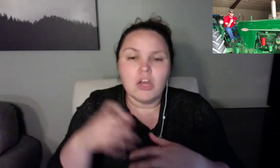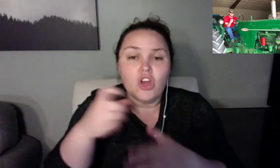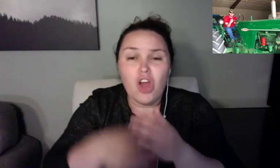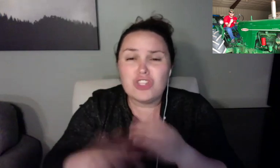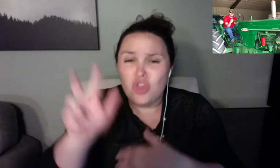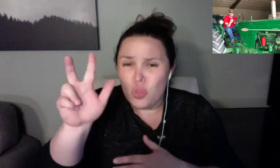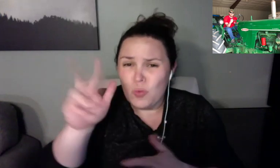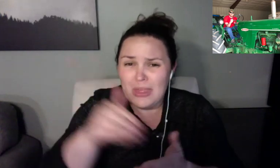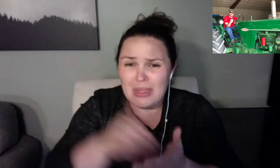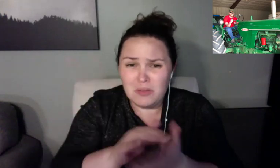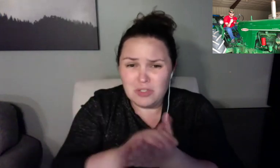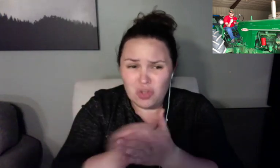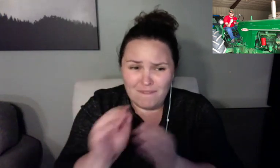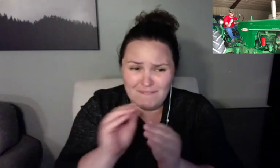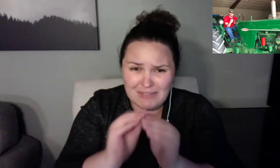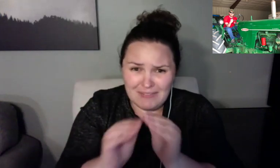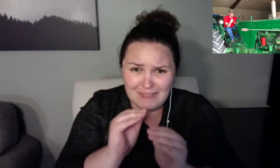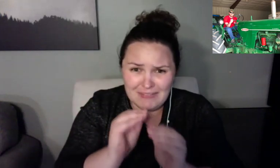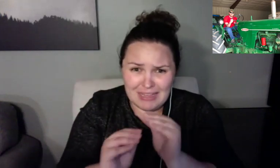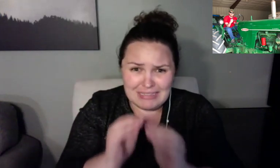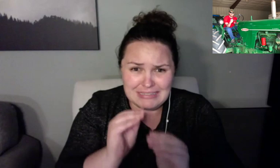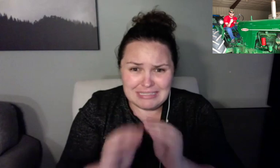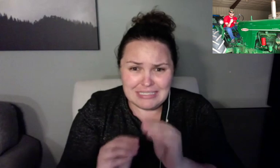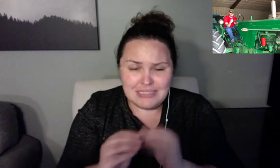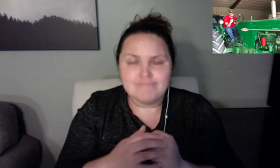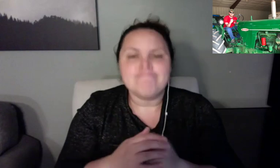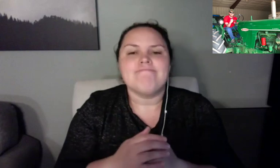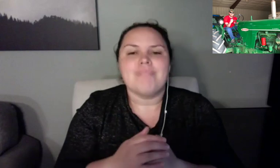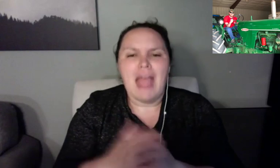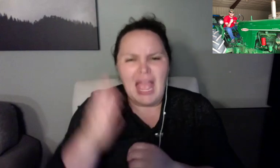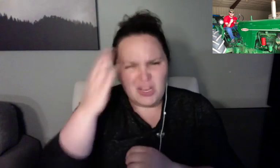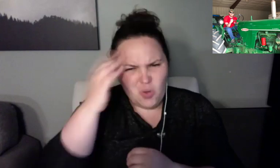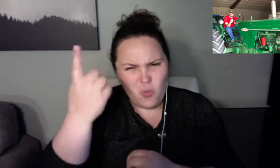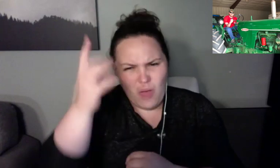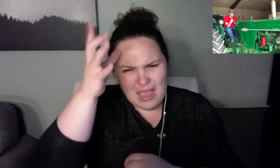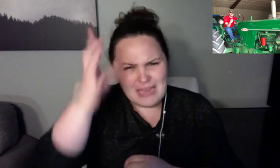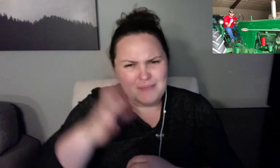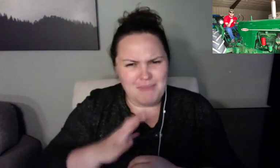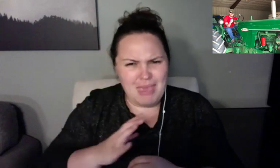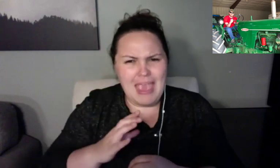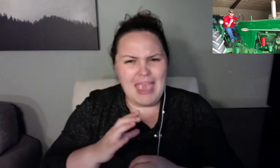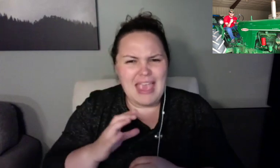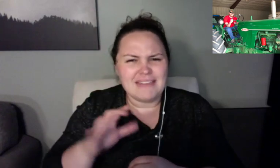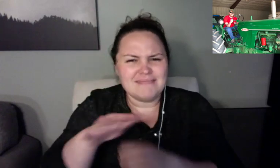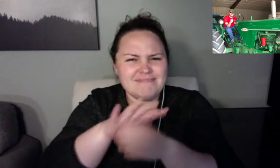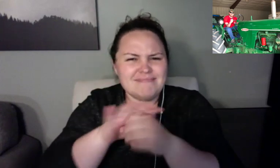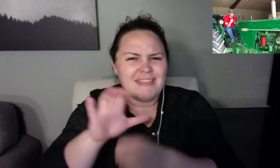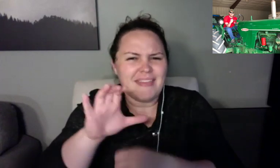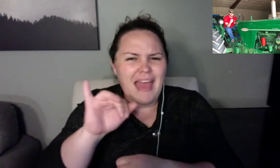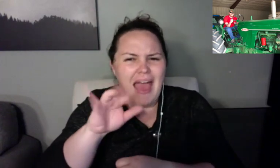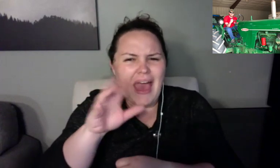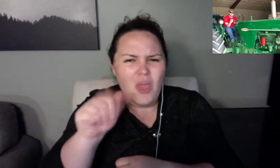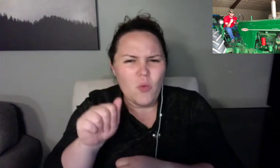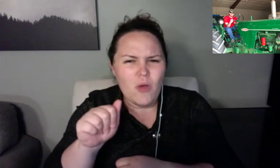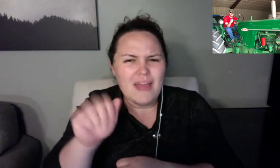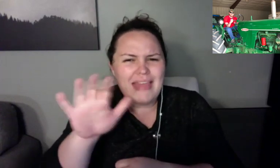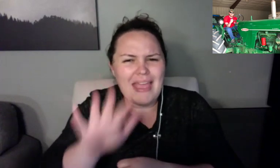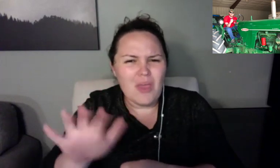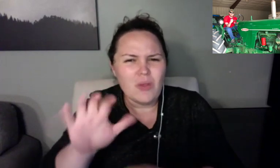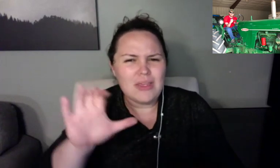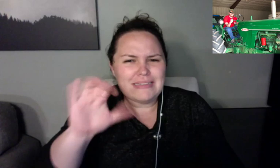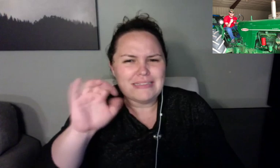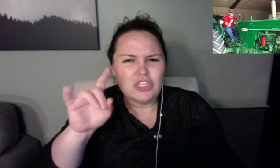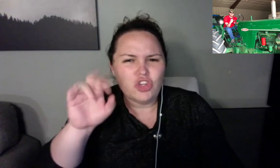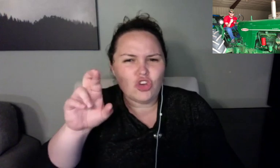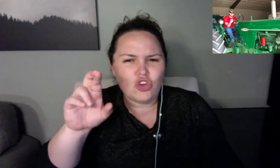And then, you know, you admit that you haven't been doing it quite as much as you should,